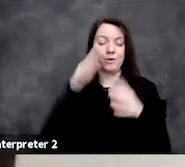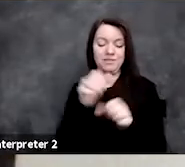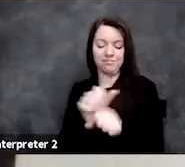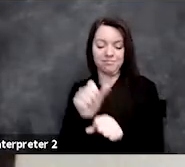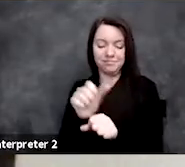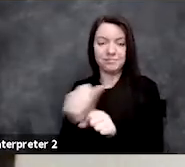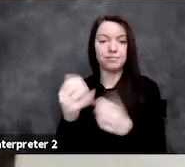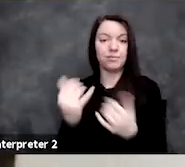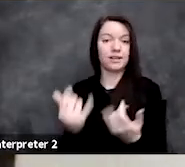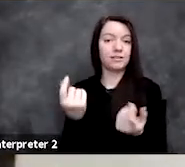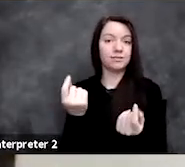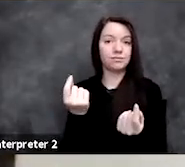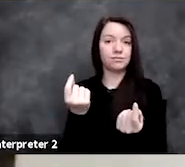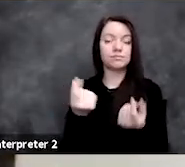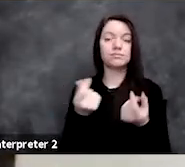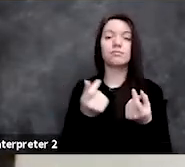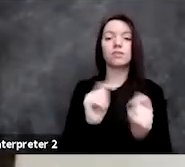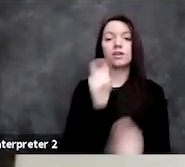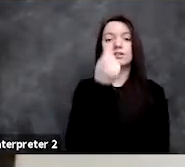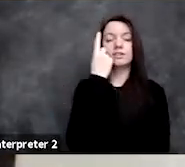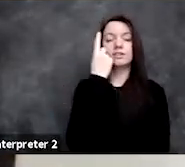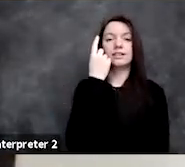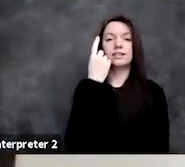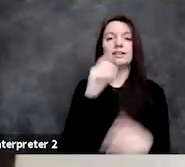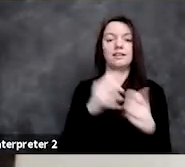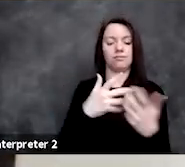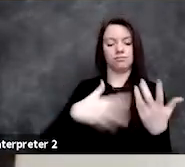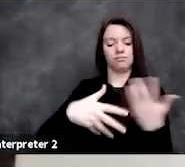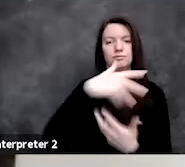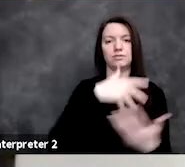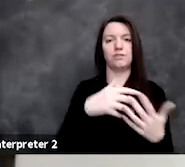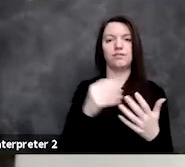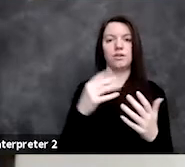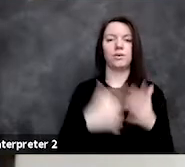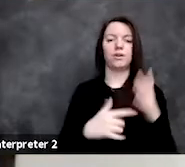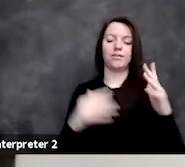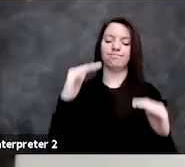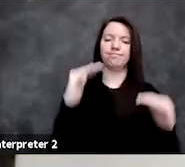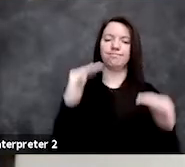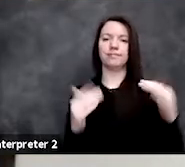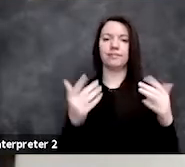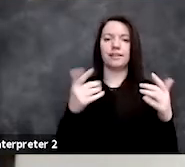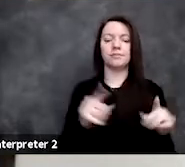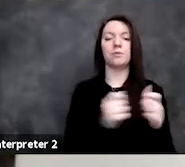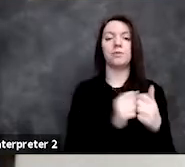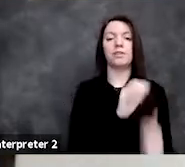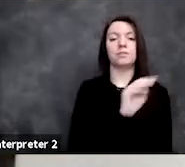is trying to understand the interplay of the trade-offs that we have in machine learning models